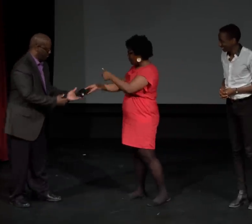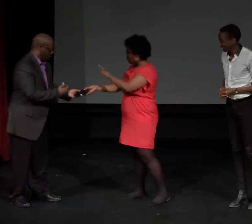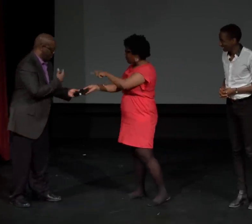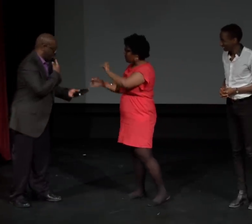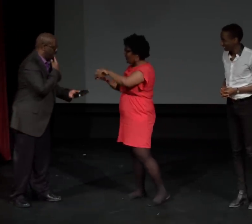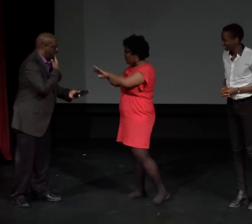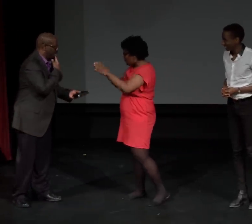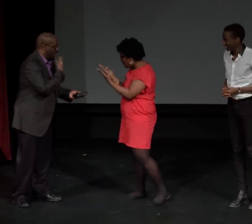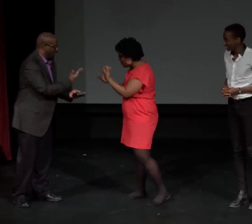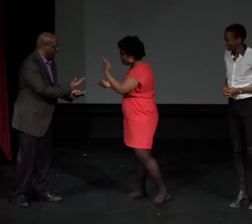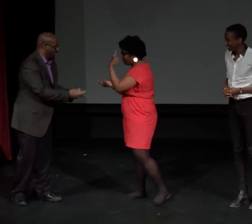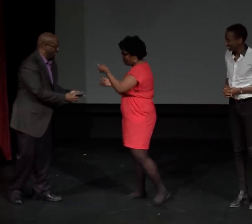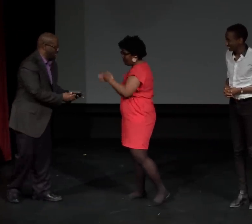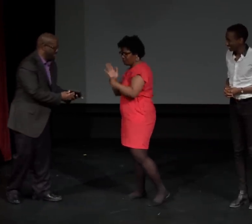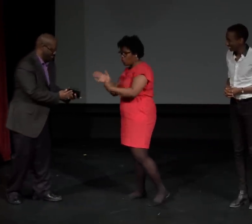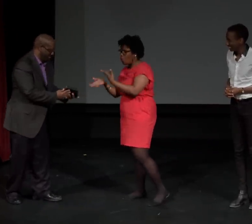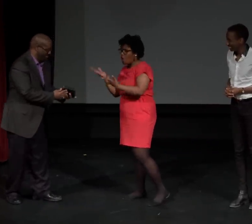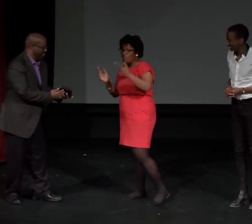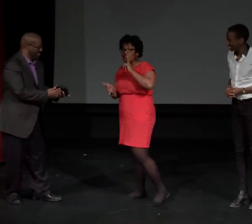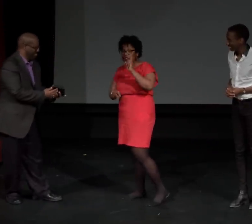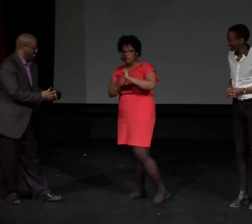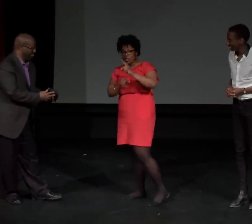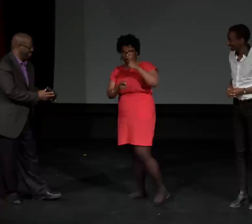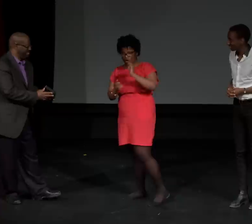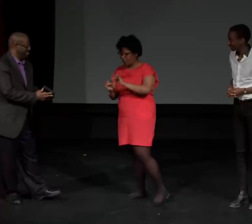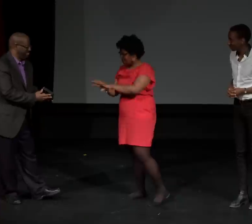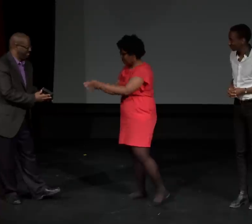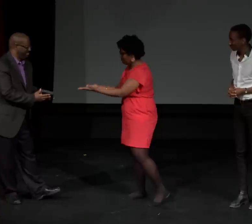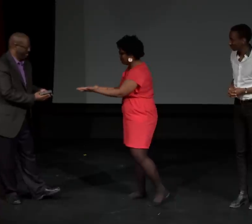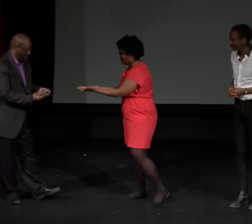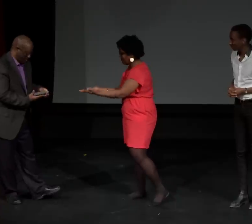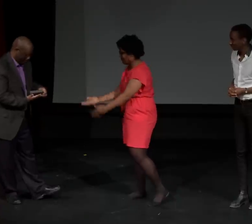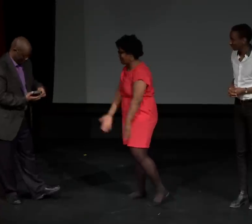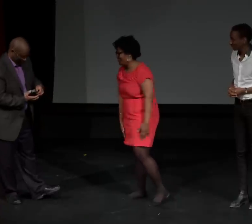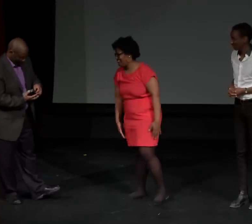So you can open it now or open it later. That is up to you.